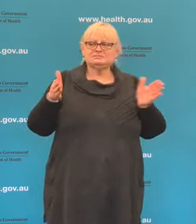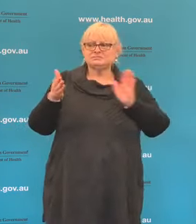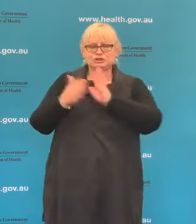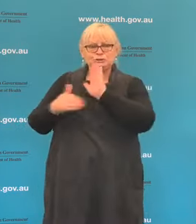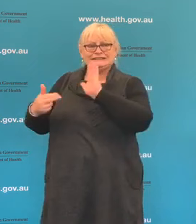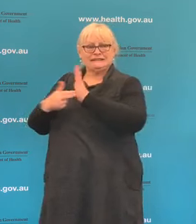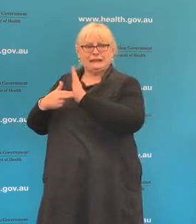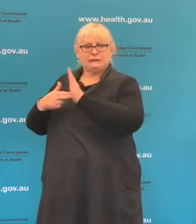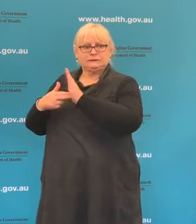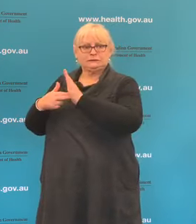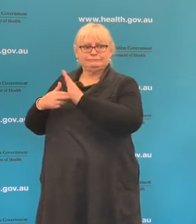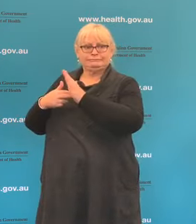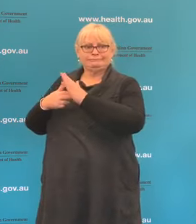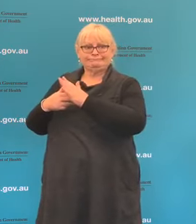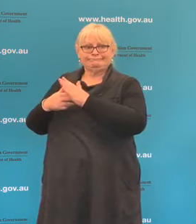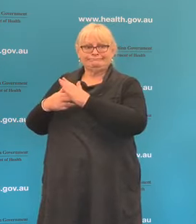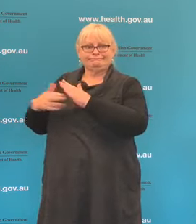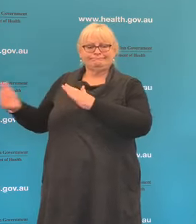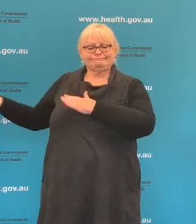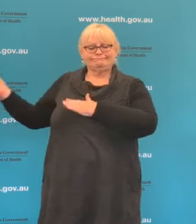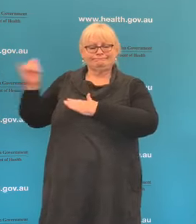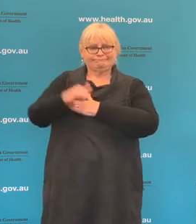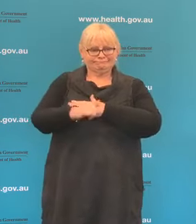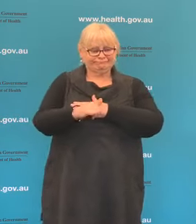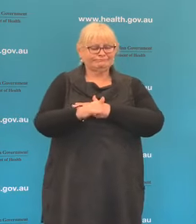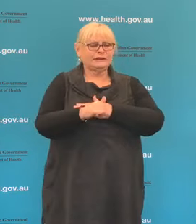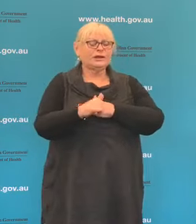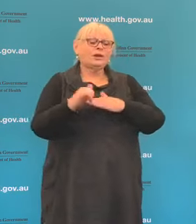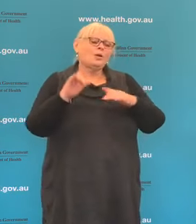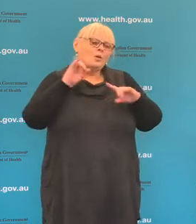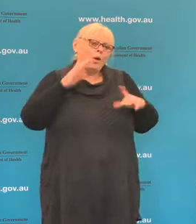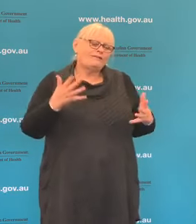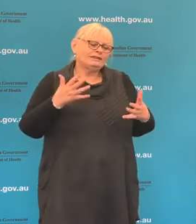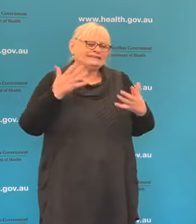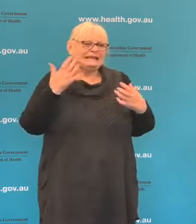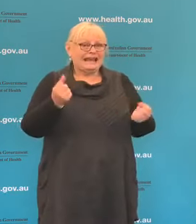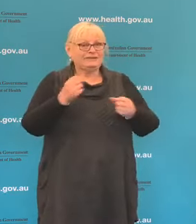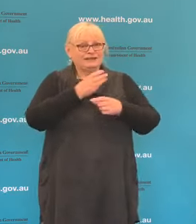people coming in from that country. We obviously have Australians coming in